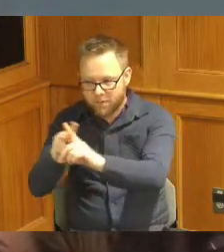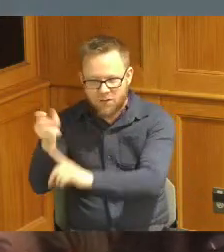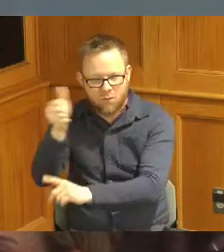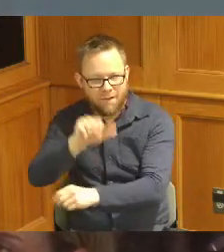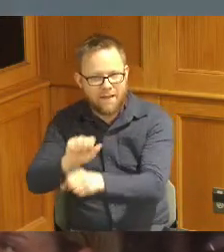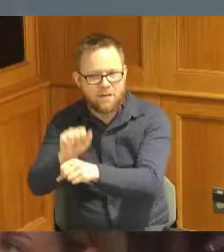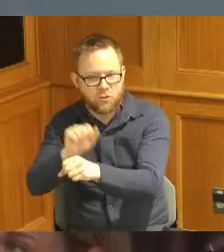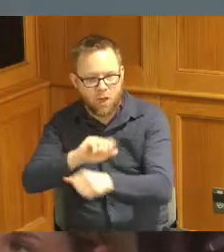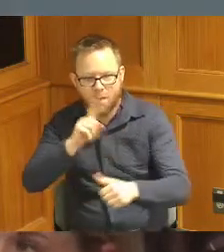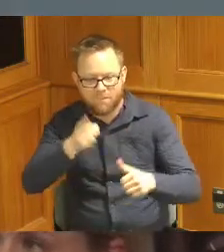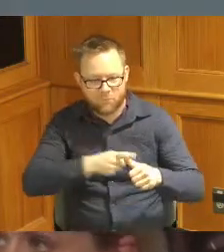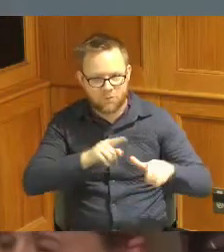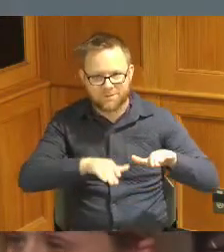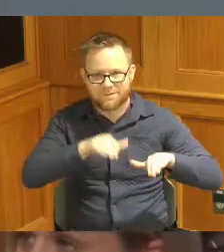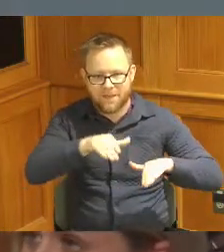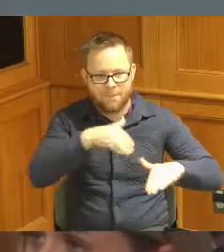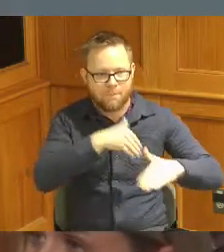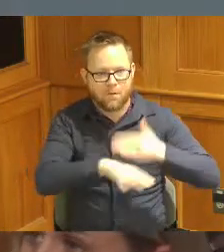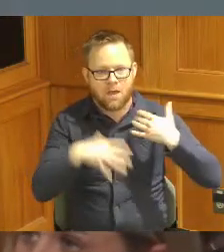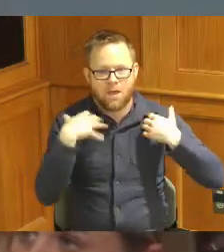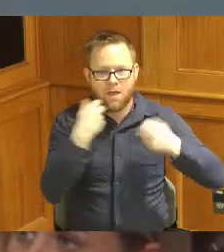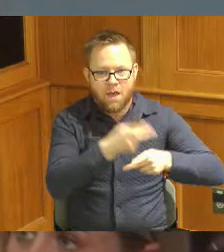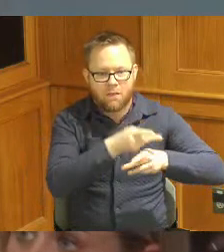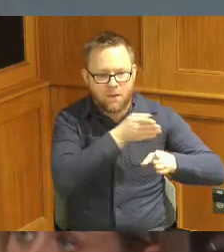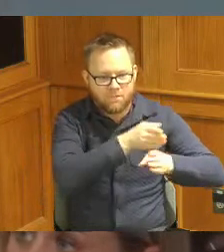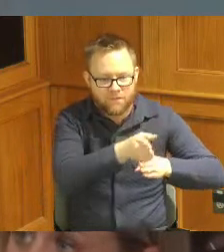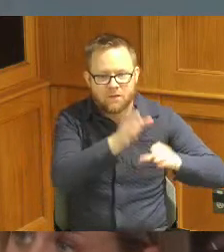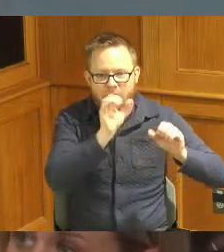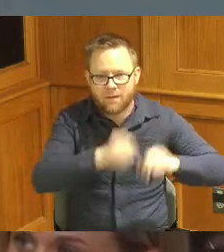the health care that they can then build up on if they want to go on into nursing or something